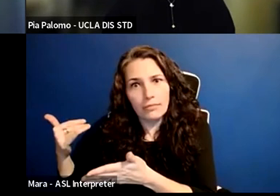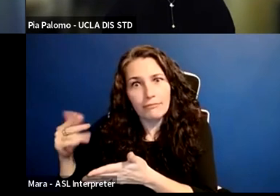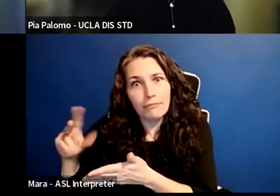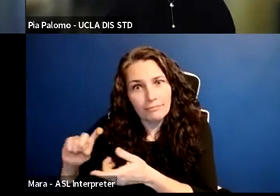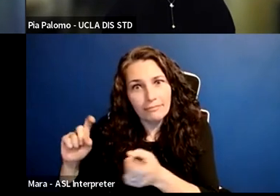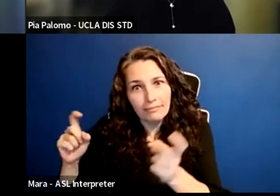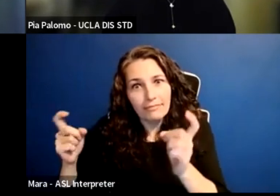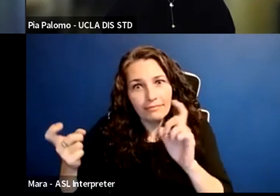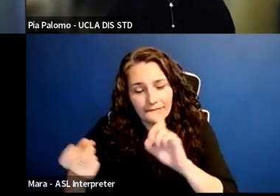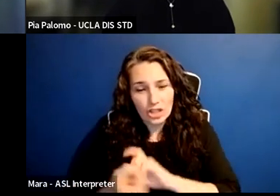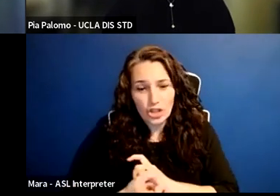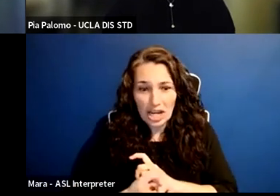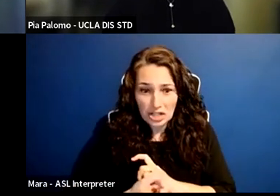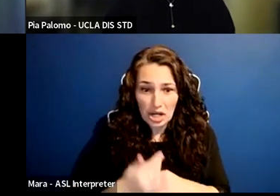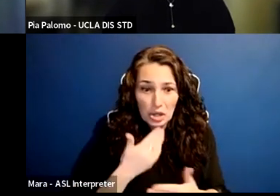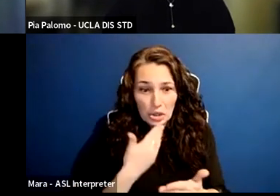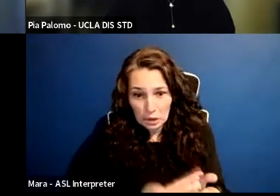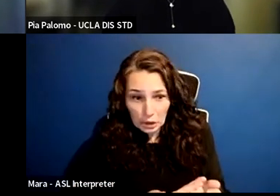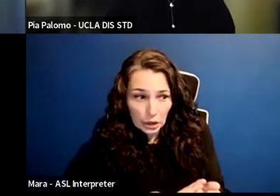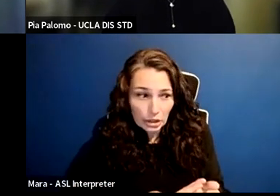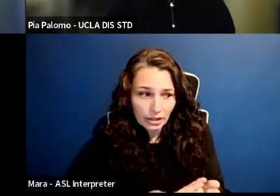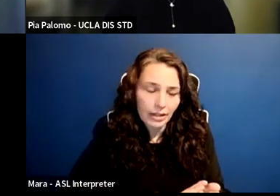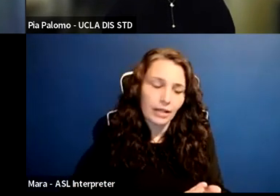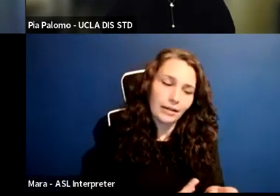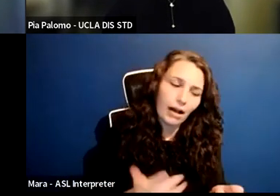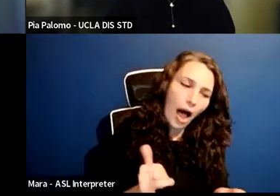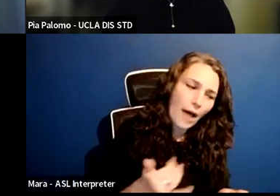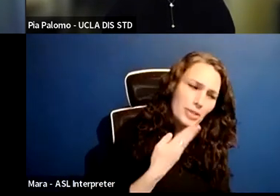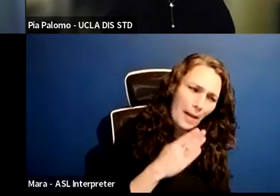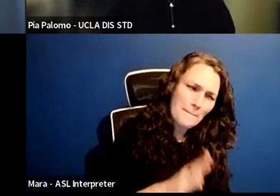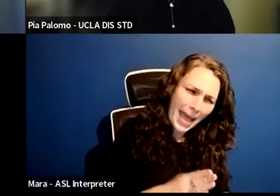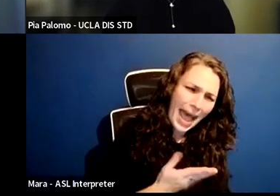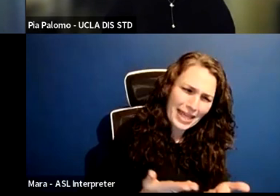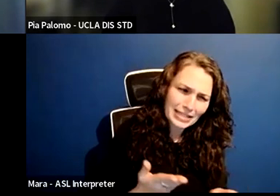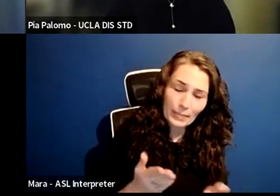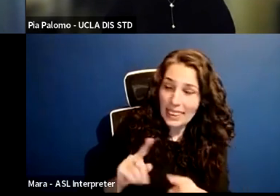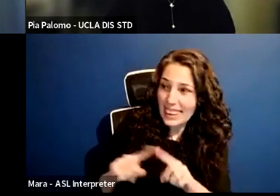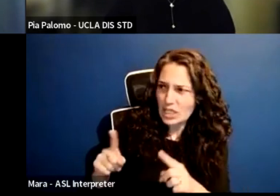for good and for bad. Right? Like so many things in the last few years that have happened